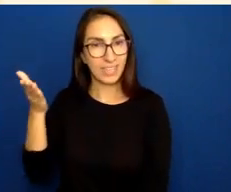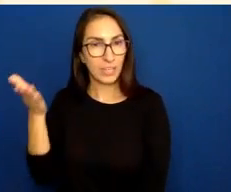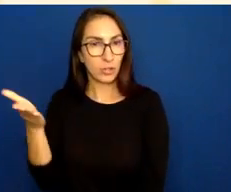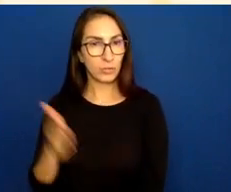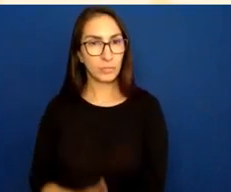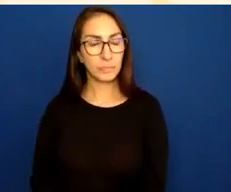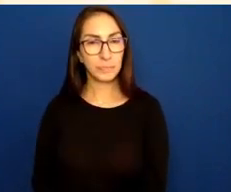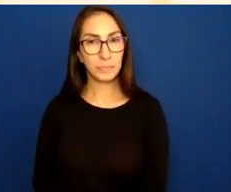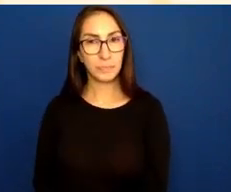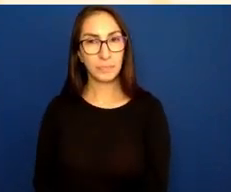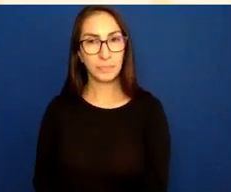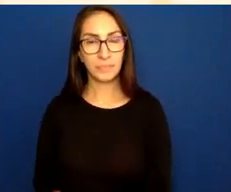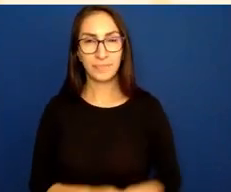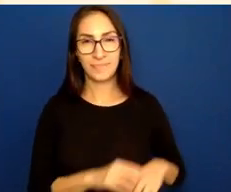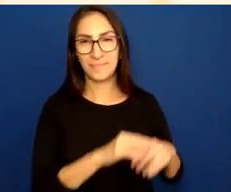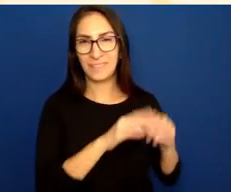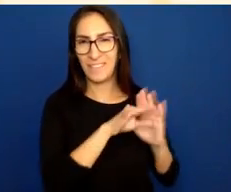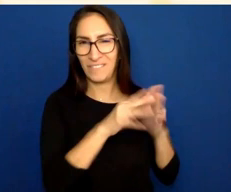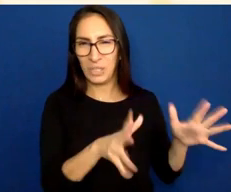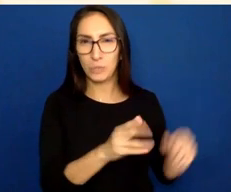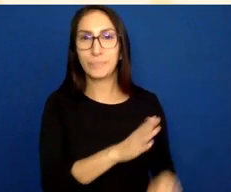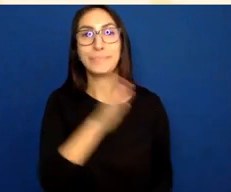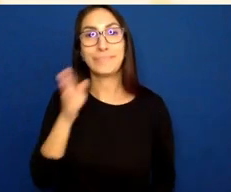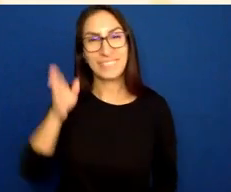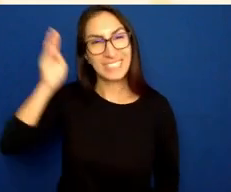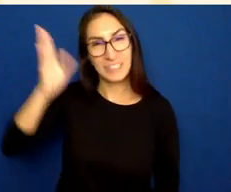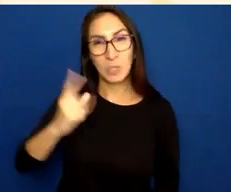There was a couple of things in there that I touched on earlier.